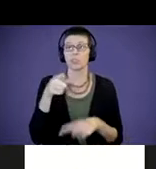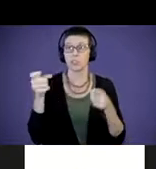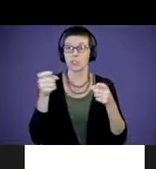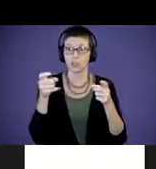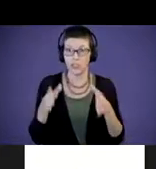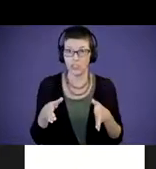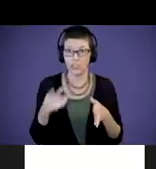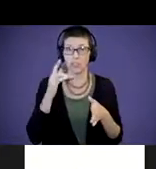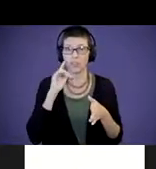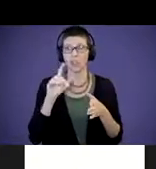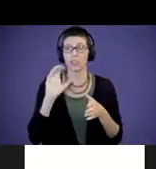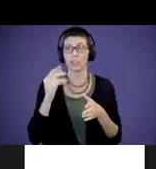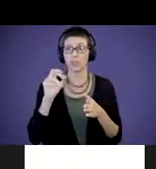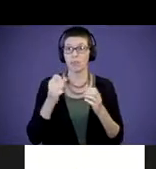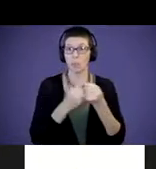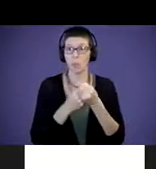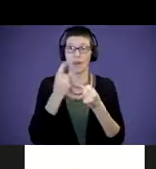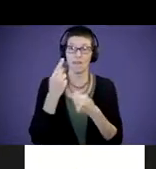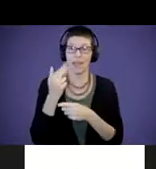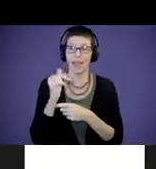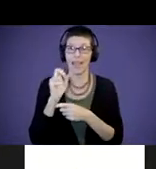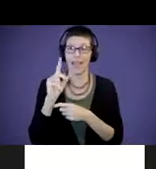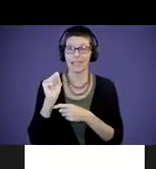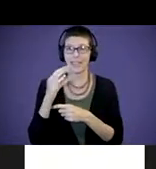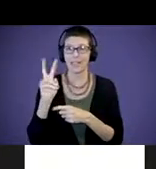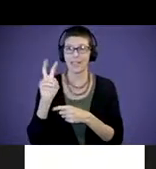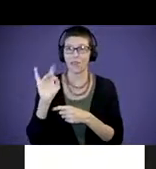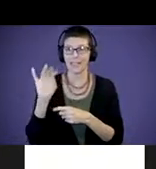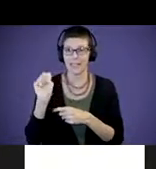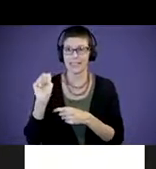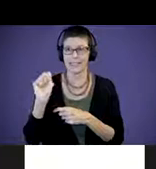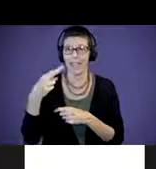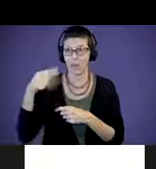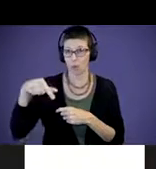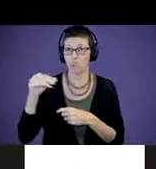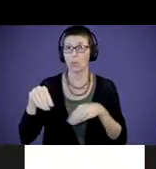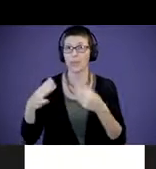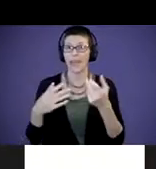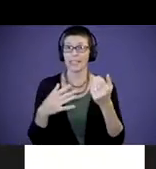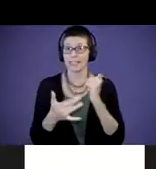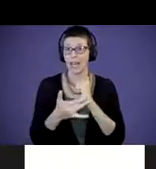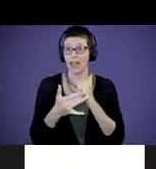Chapter Support for Hands and Voices Headquarters and provides technical assistance, training